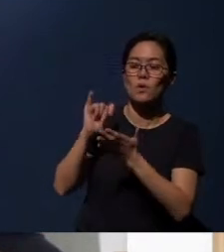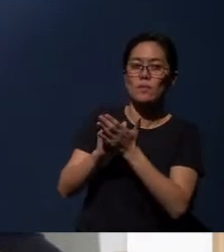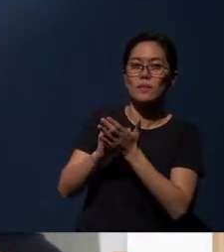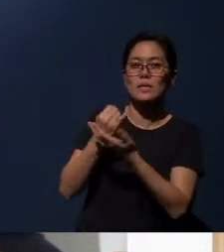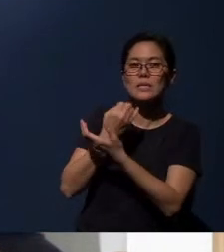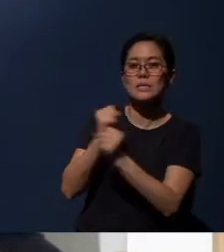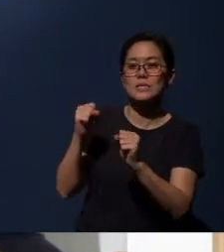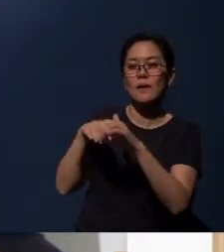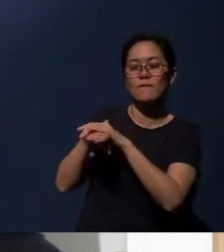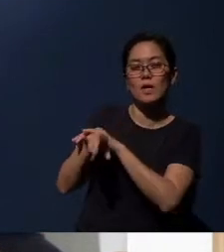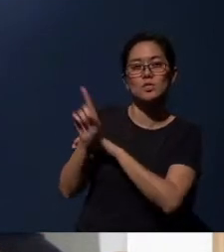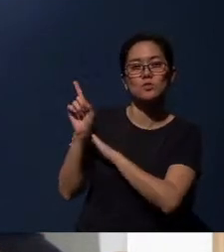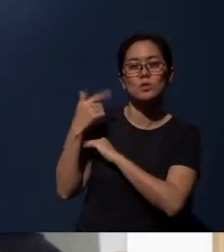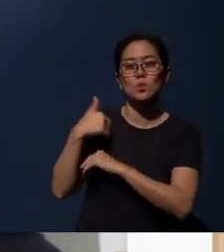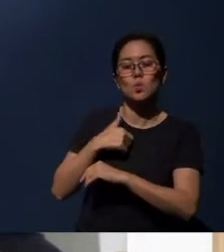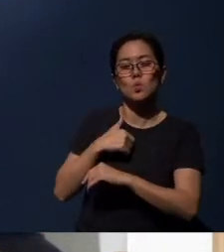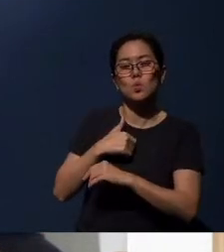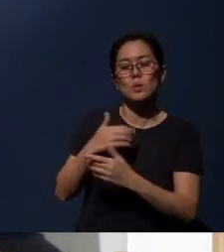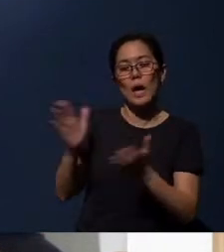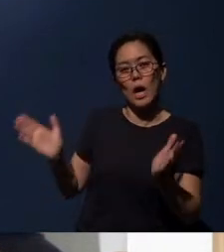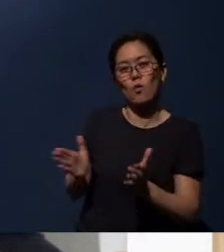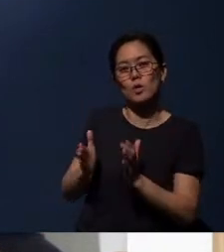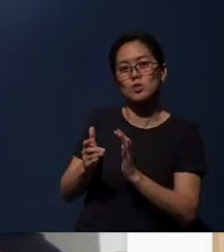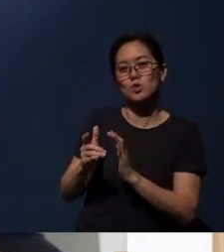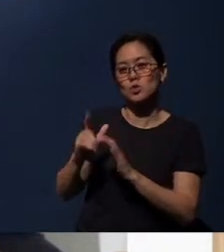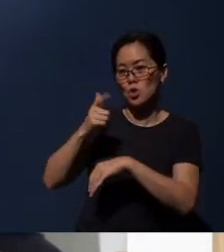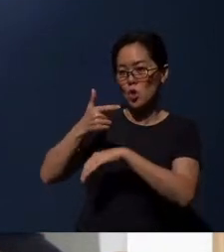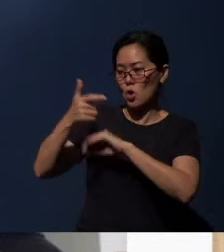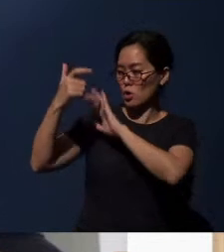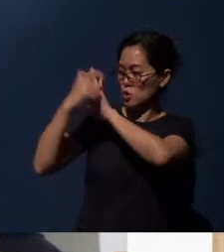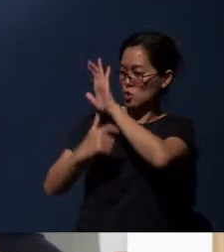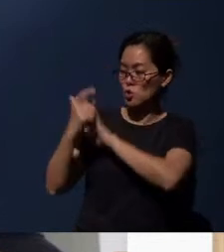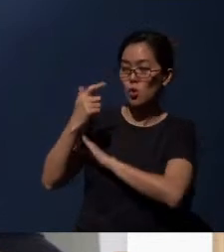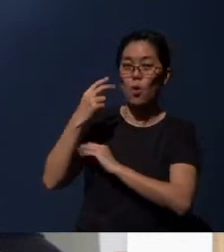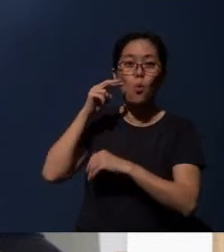So we encourage you to log into this QR code and watch this video.